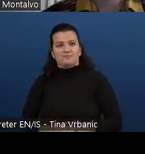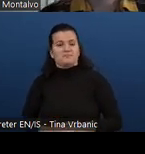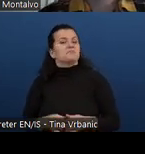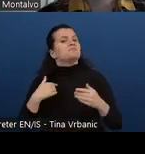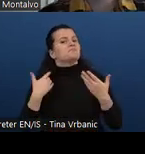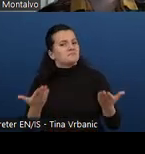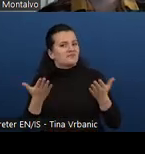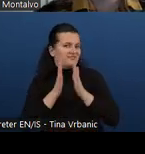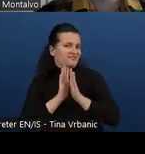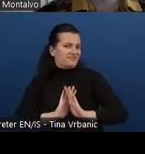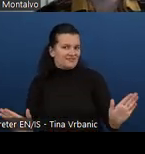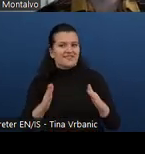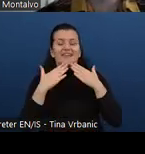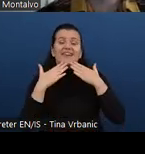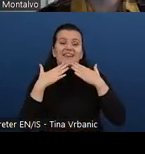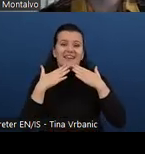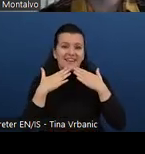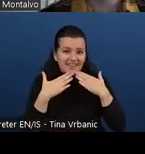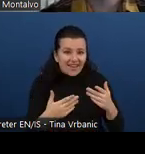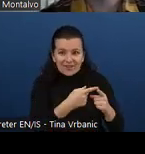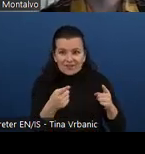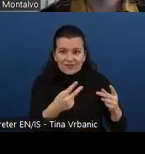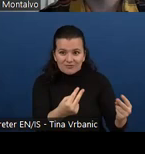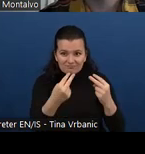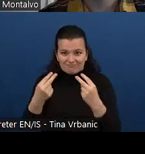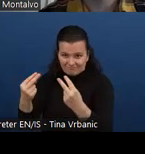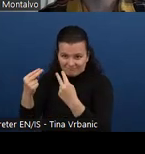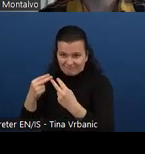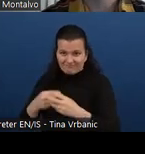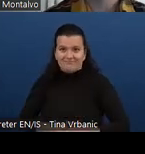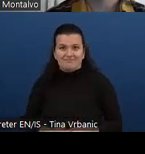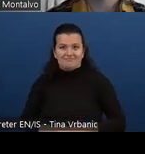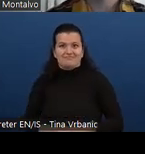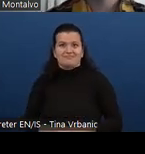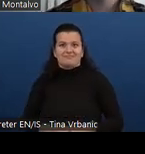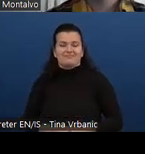Thank you so much for being here and for attending this webinar.